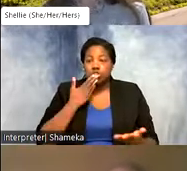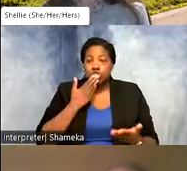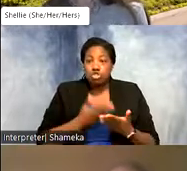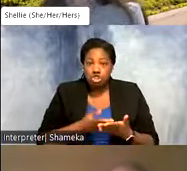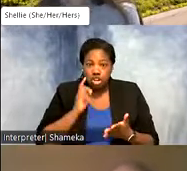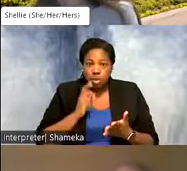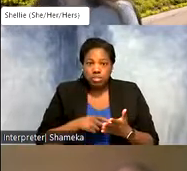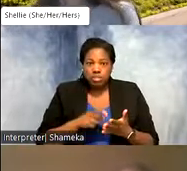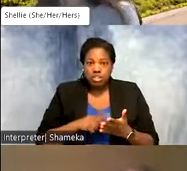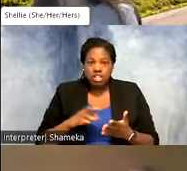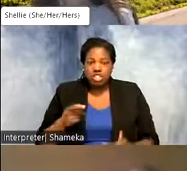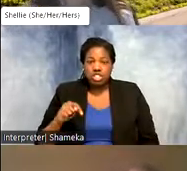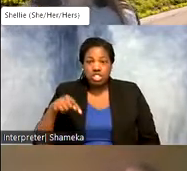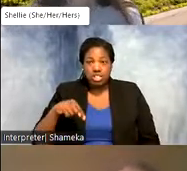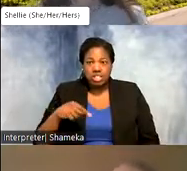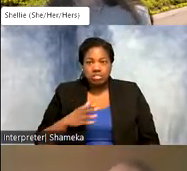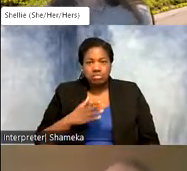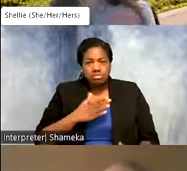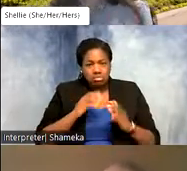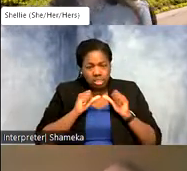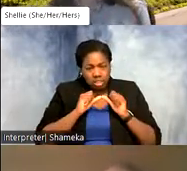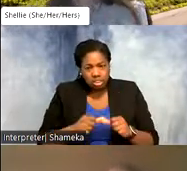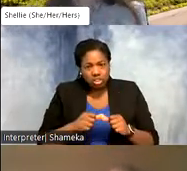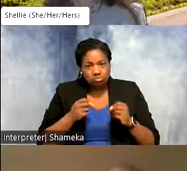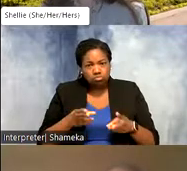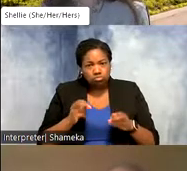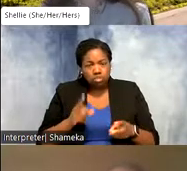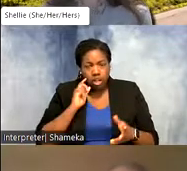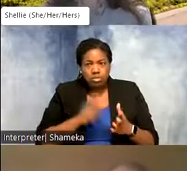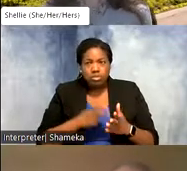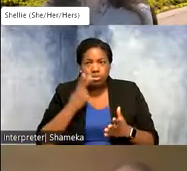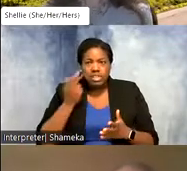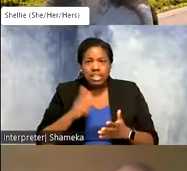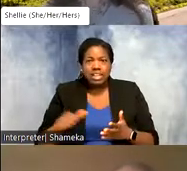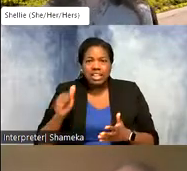I want you to continue putting your observations in, tell me if you see any of those tracking points